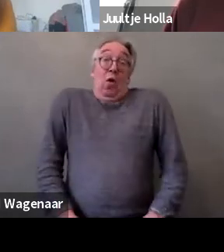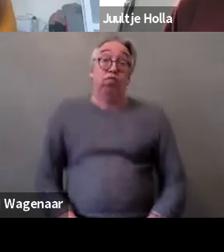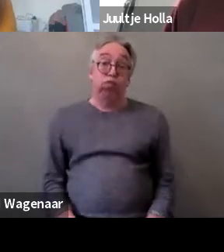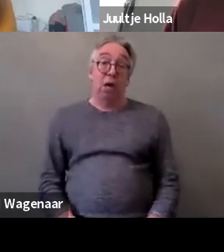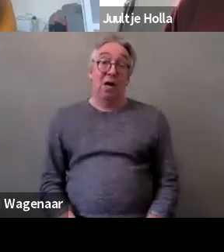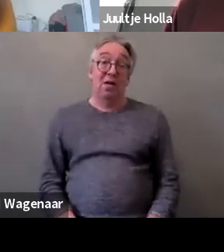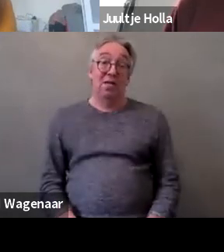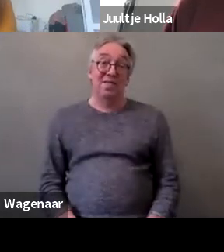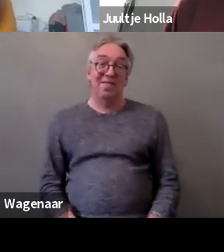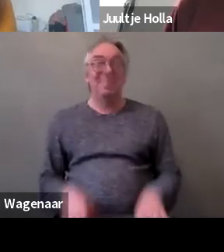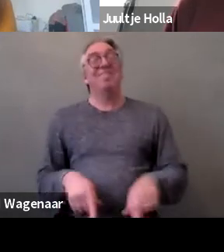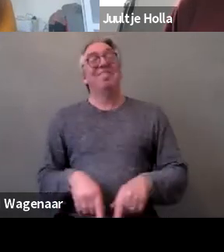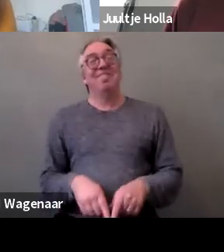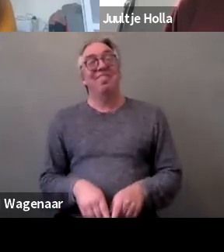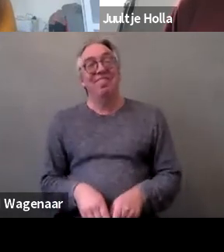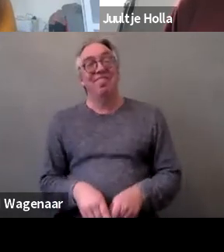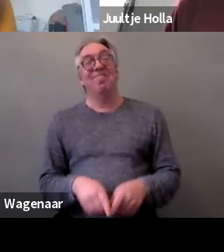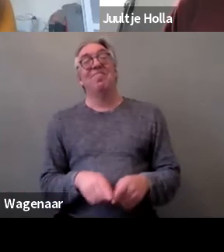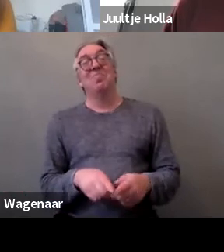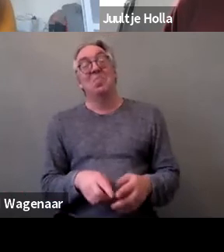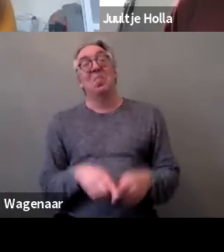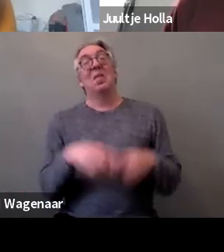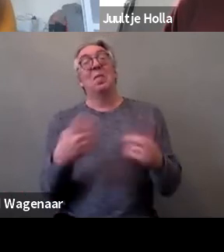it mixes very well with the previous question, actually.